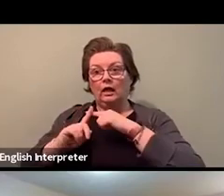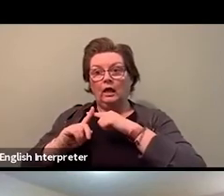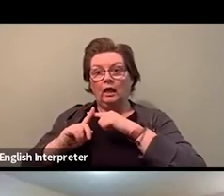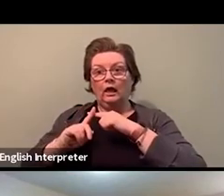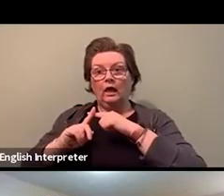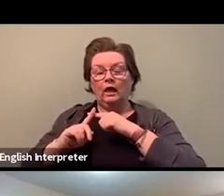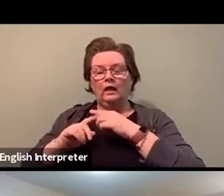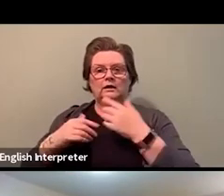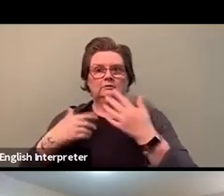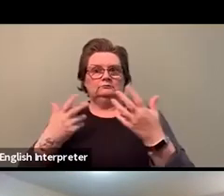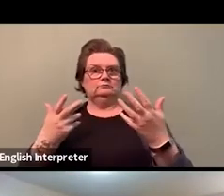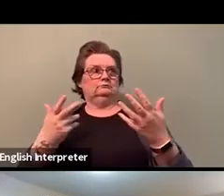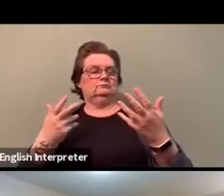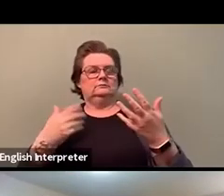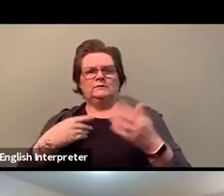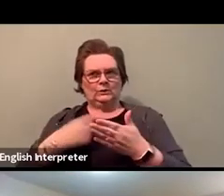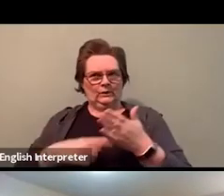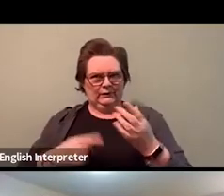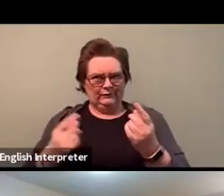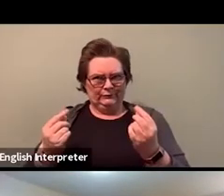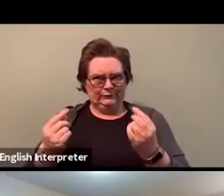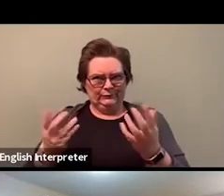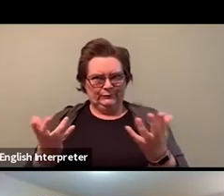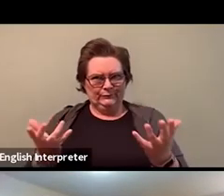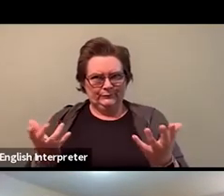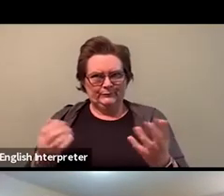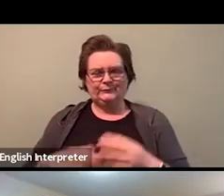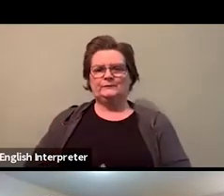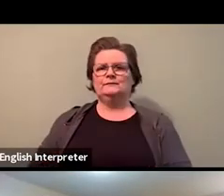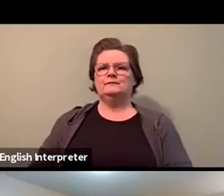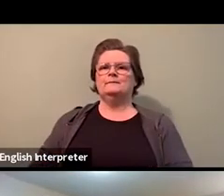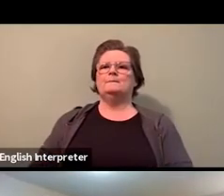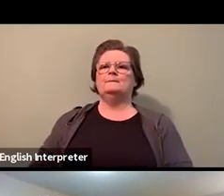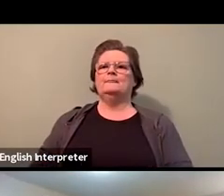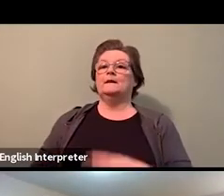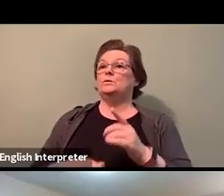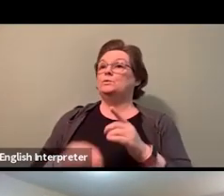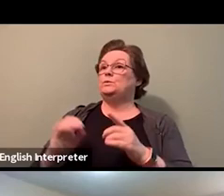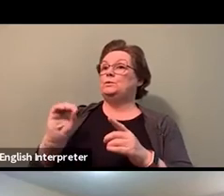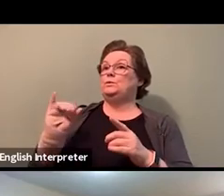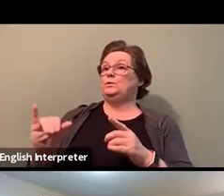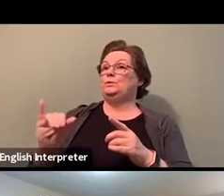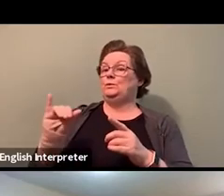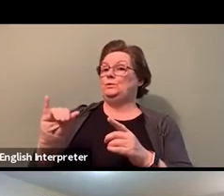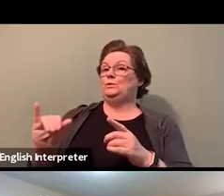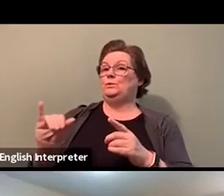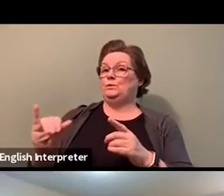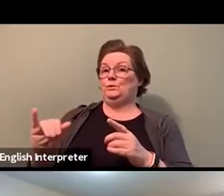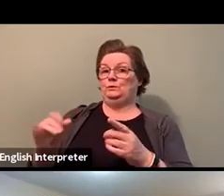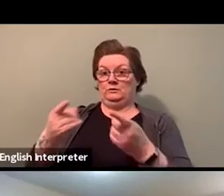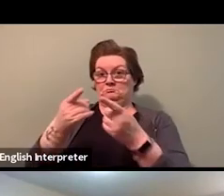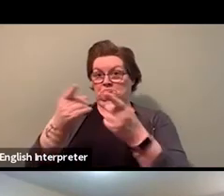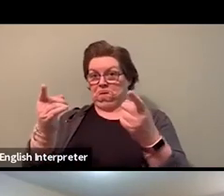So would any of the panelists like to answer these questions?